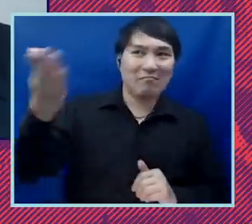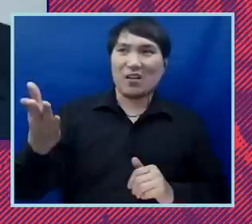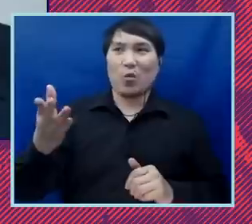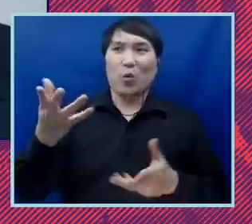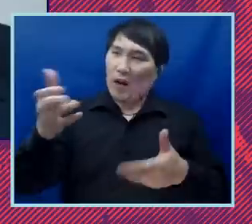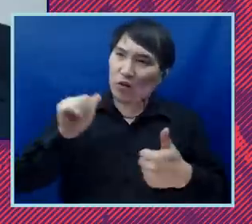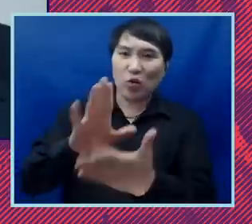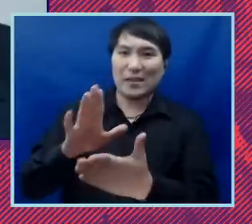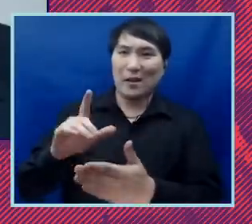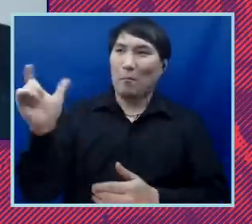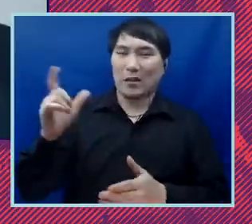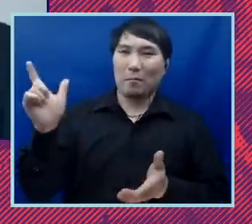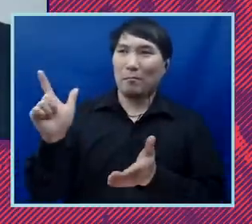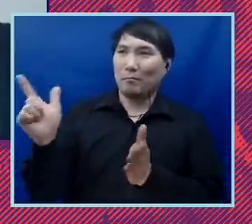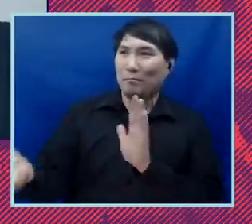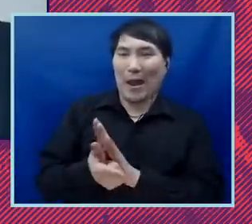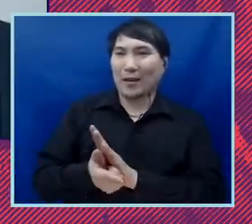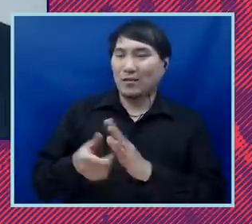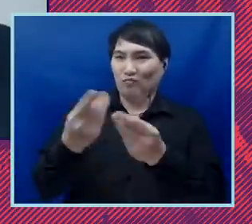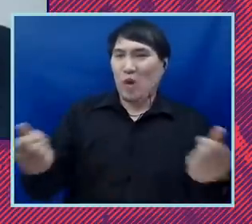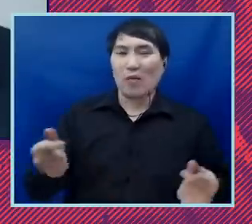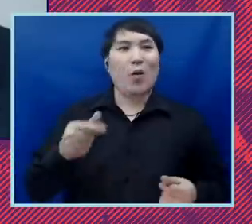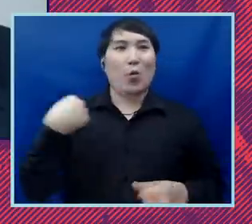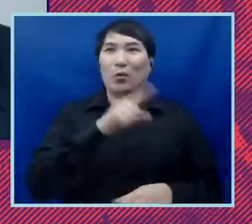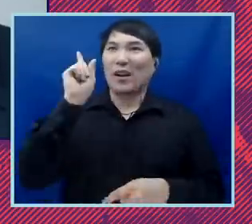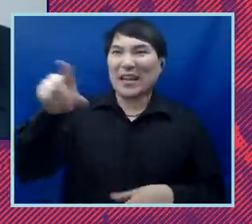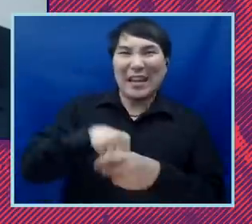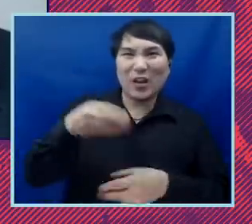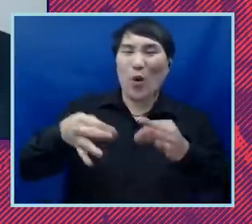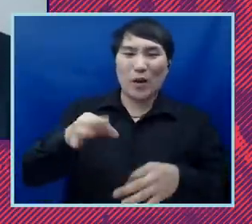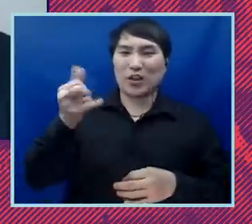that he signed on January 27th. And we were in court on January 28th. It was a snowy night in